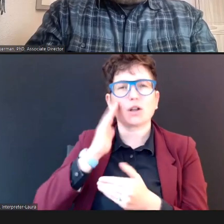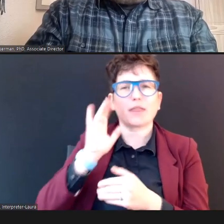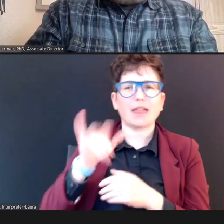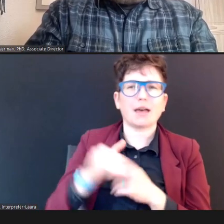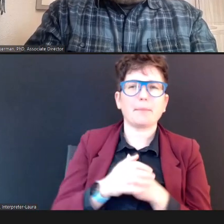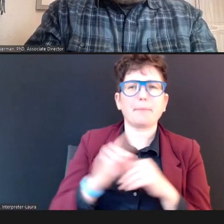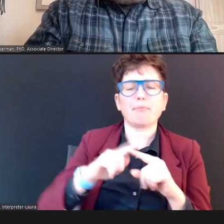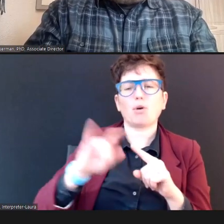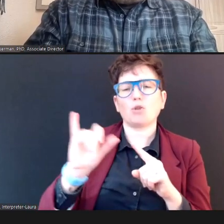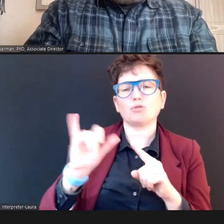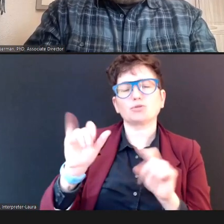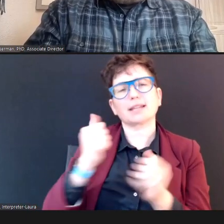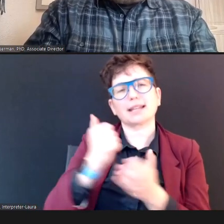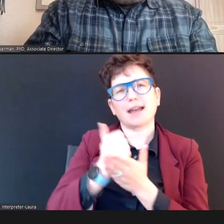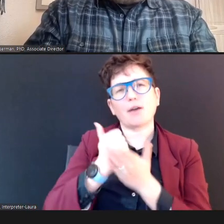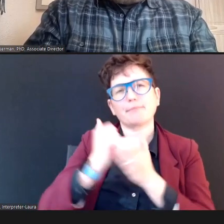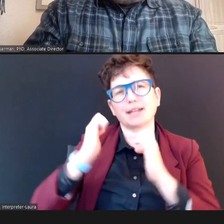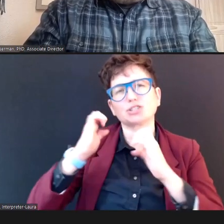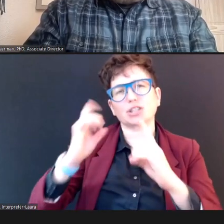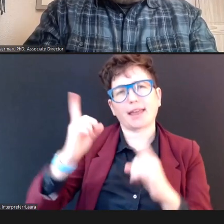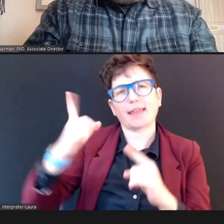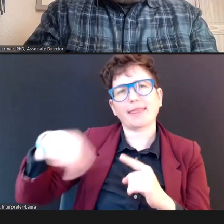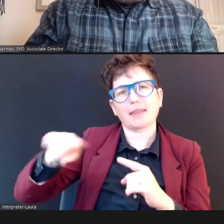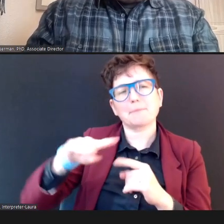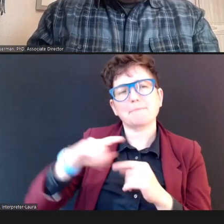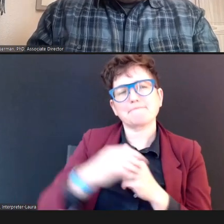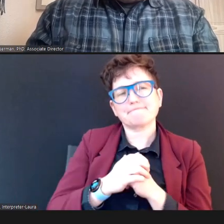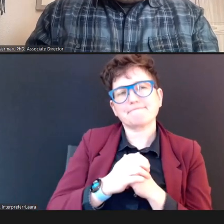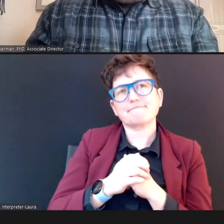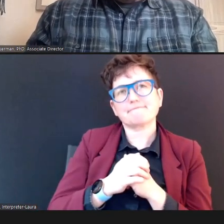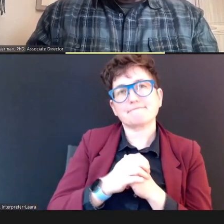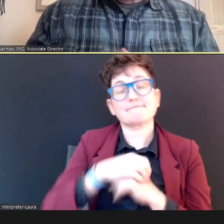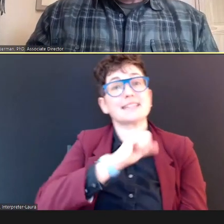process, that can also help educate them in the screening. DR.